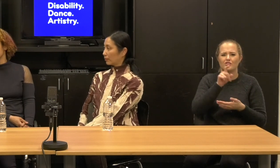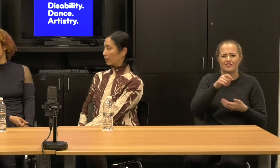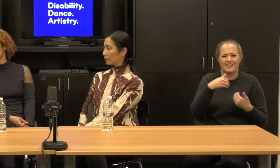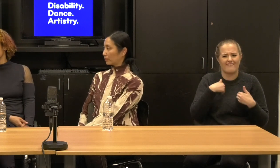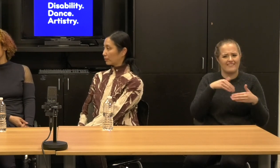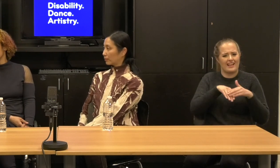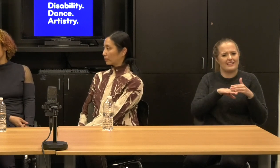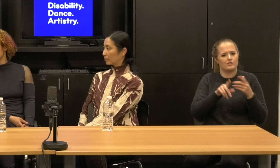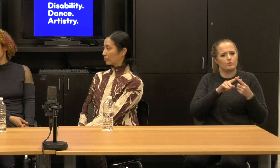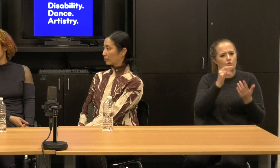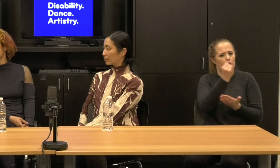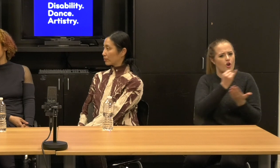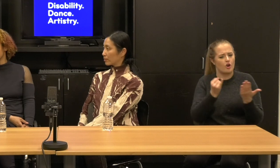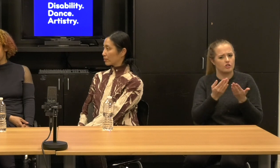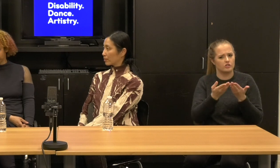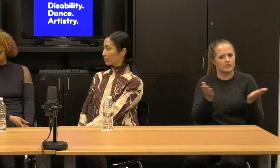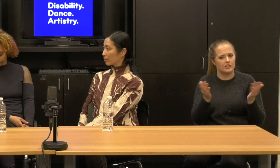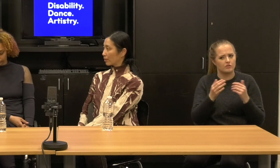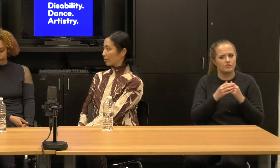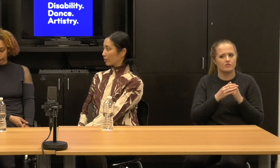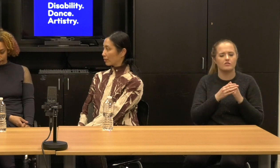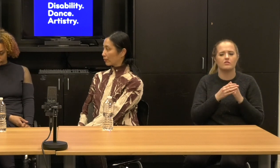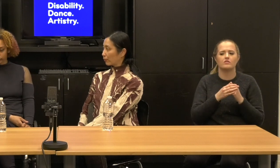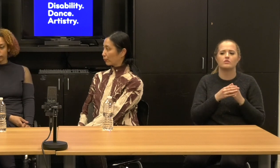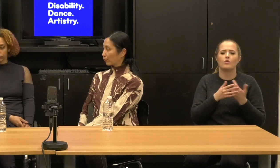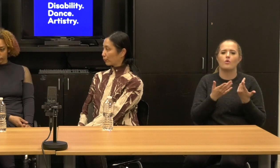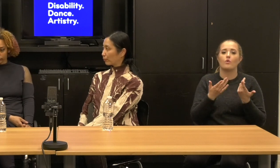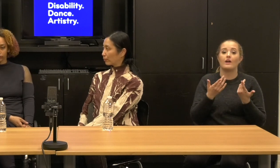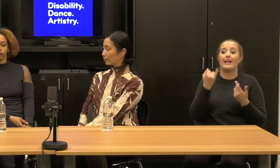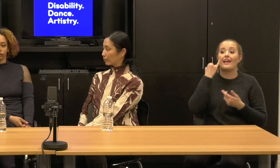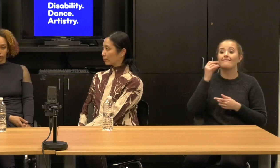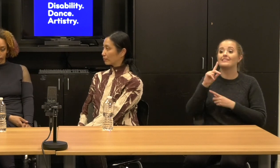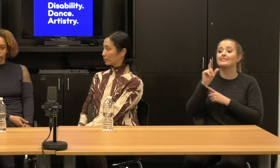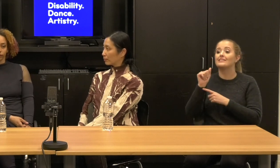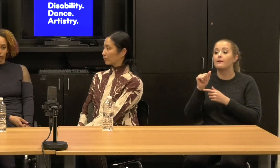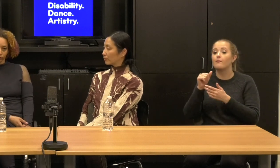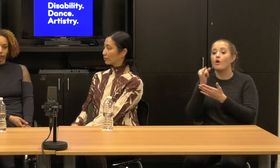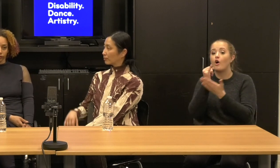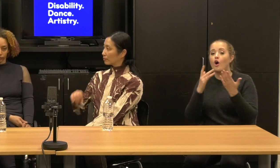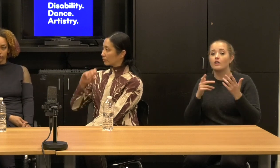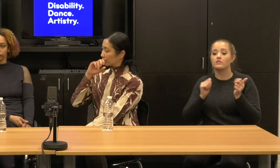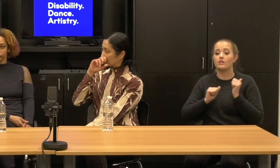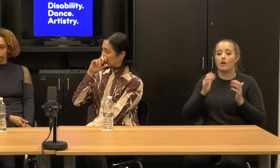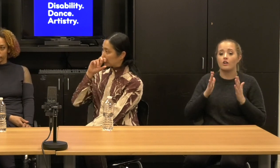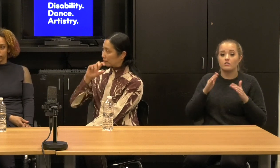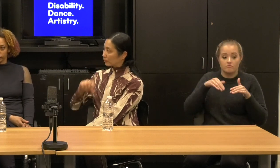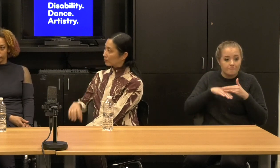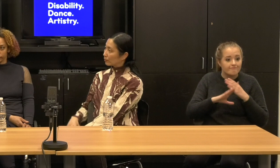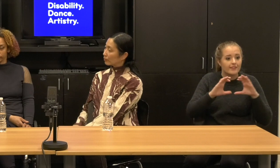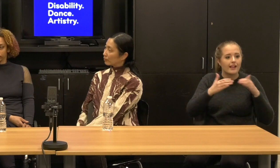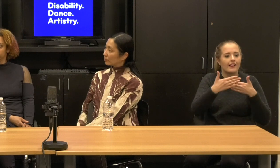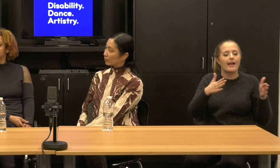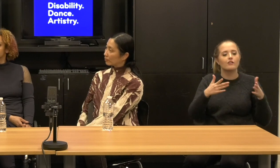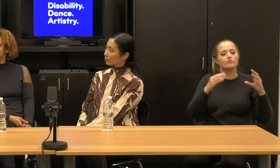So having disabled artists come into the classrooms, you know, this is stuff that, you know, teachers